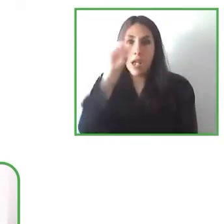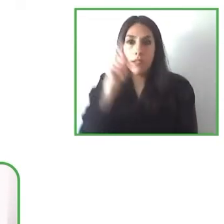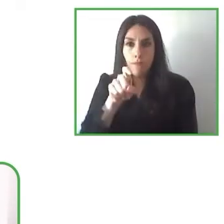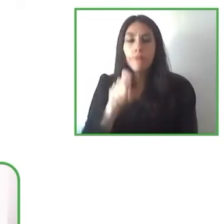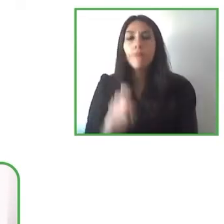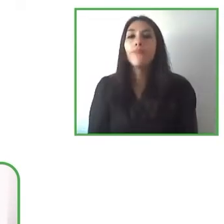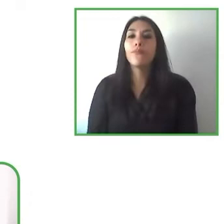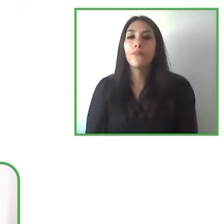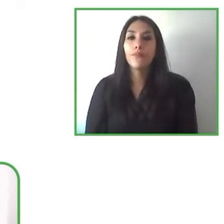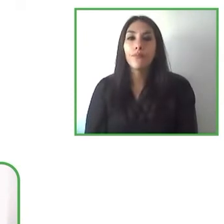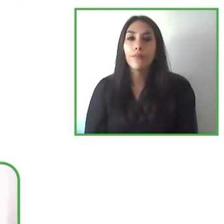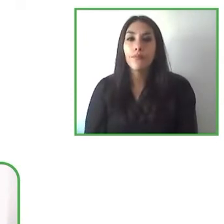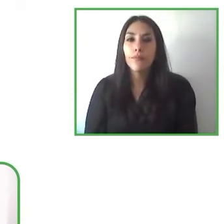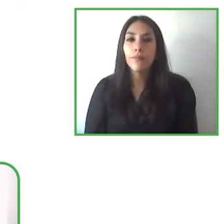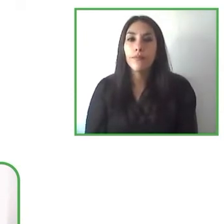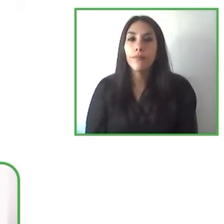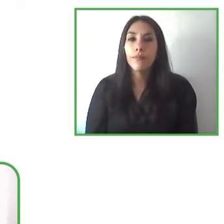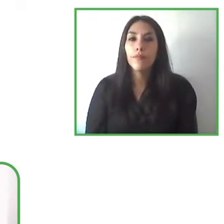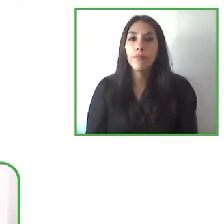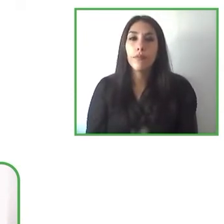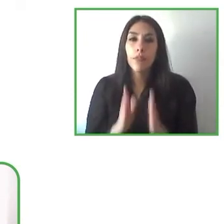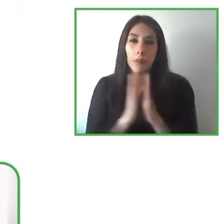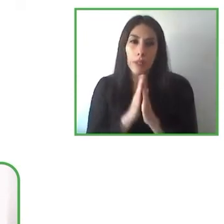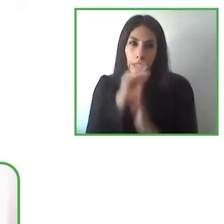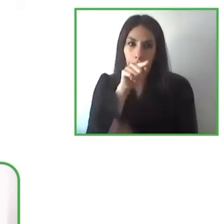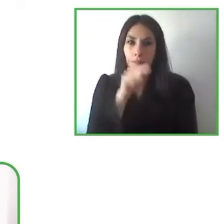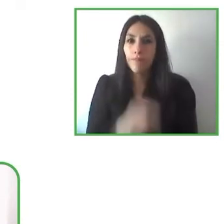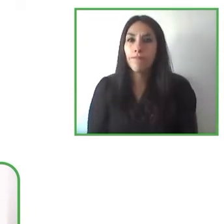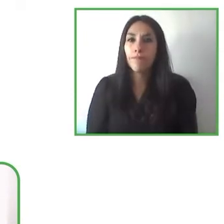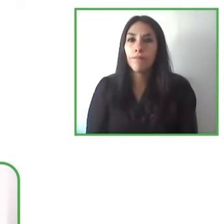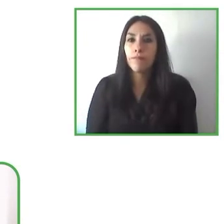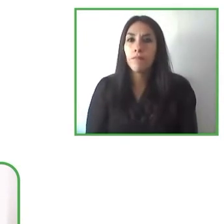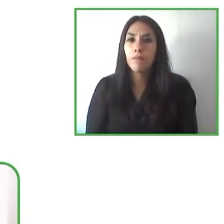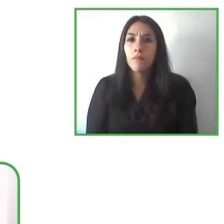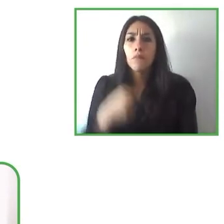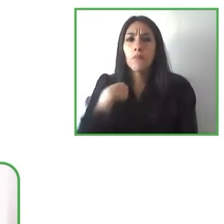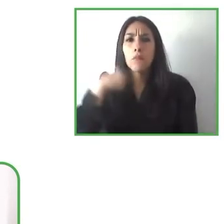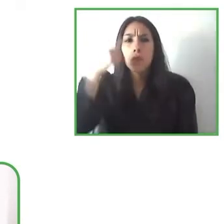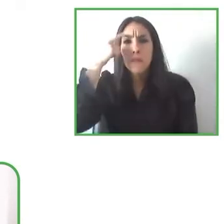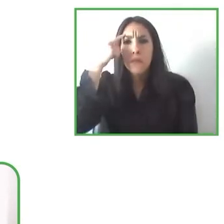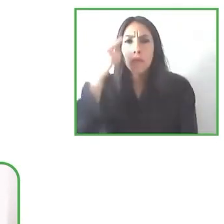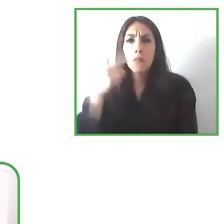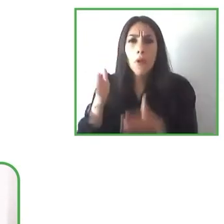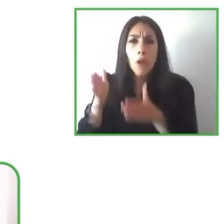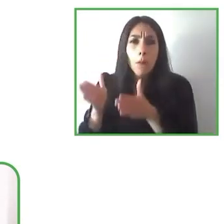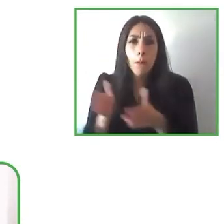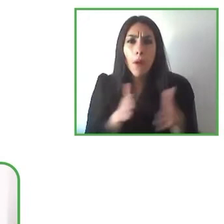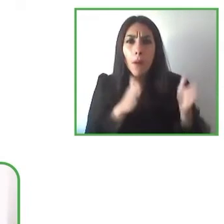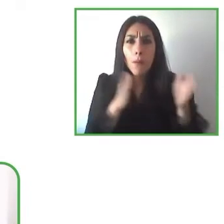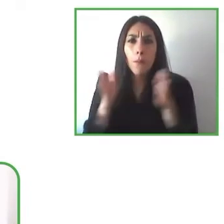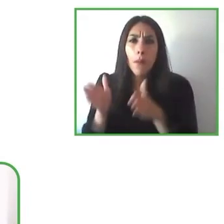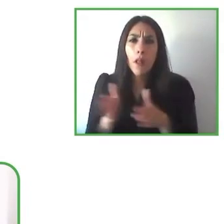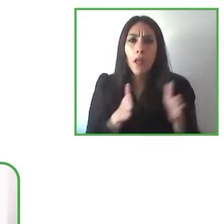Carlo have you considered in spreading the